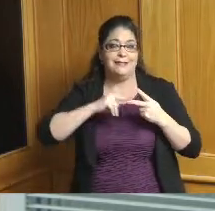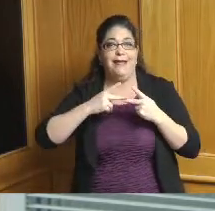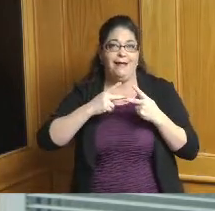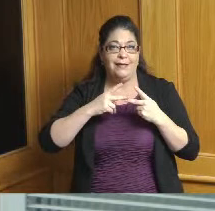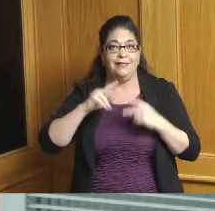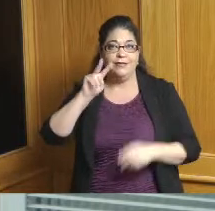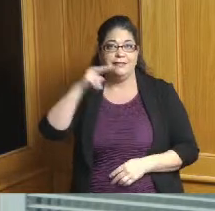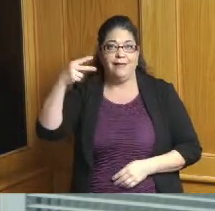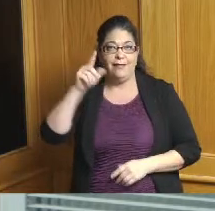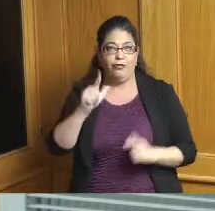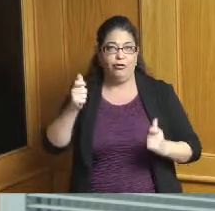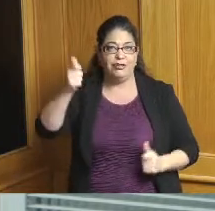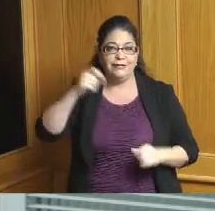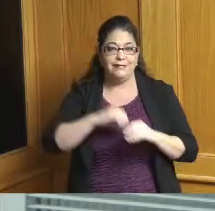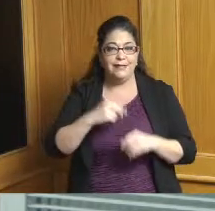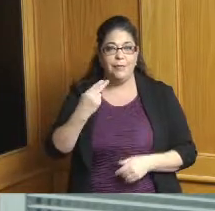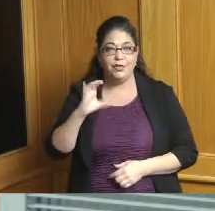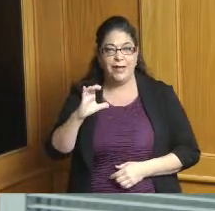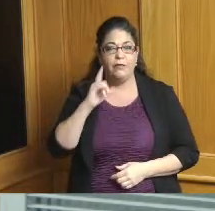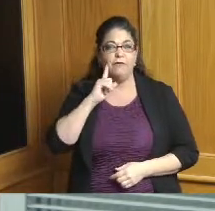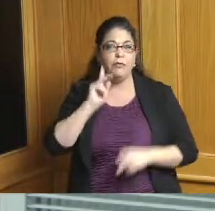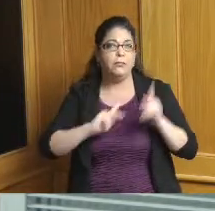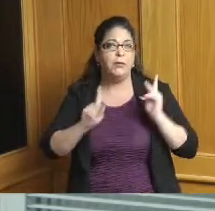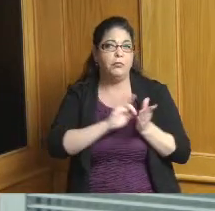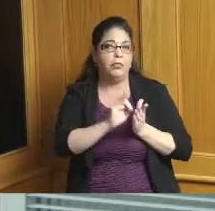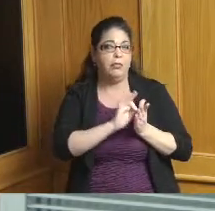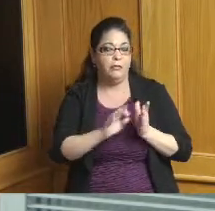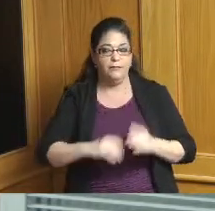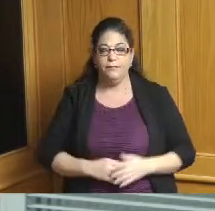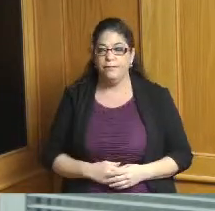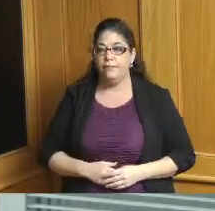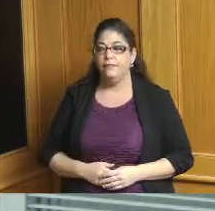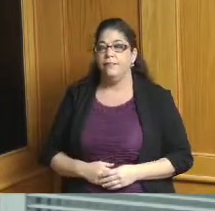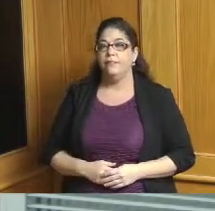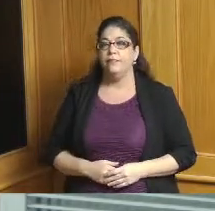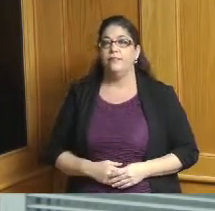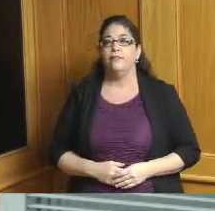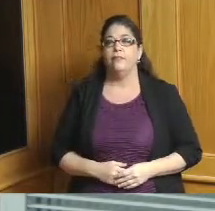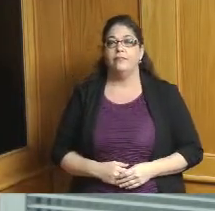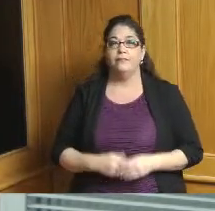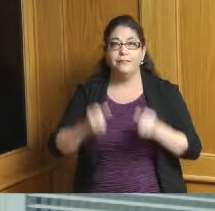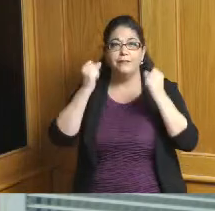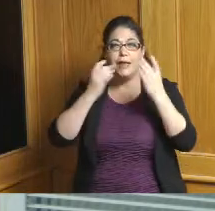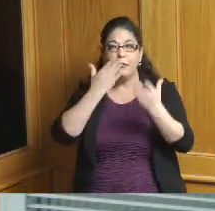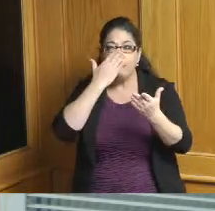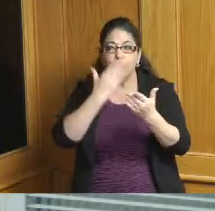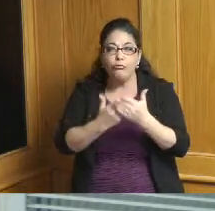city in Hamilton County in terms of population so we're seeing a lot of good trends in the community